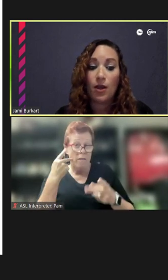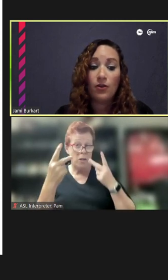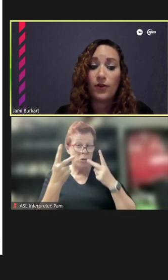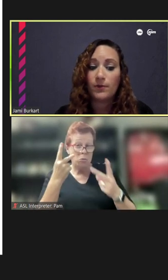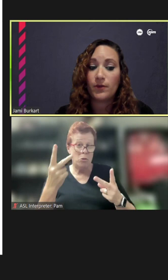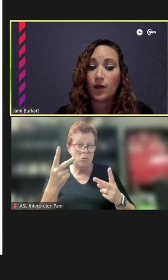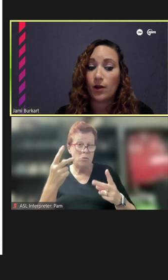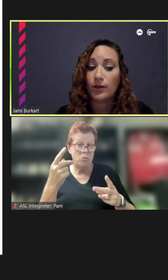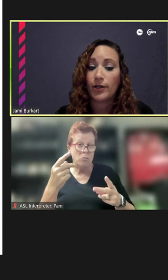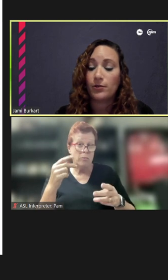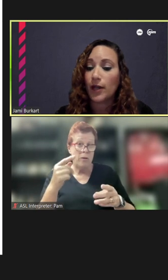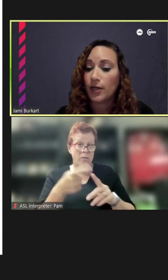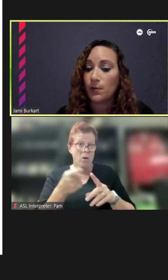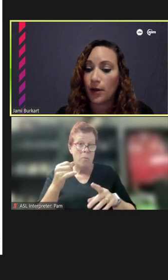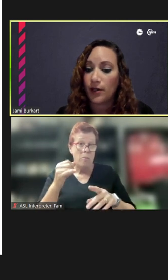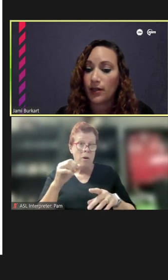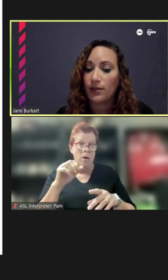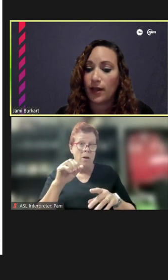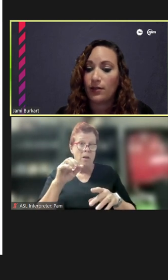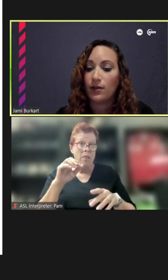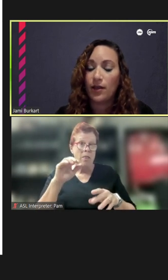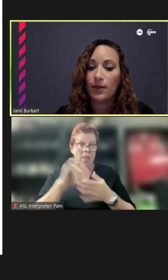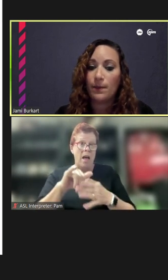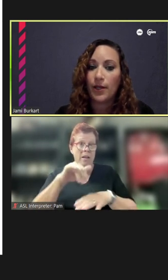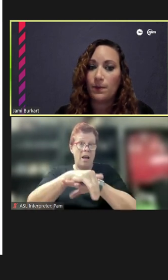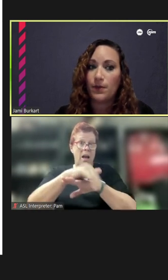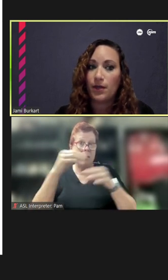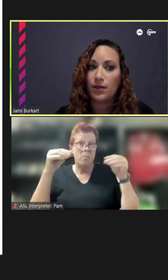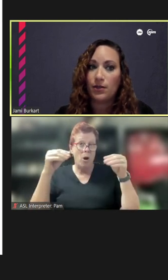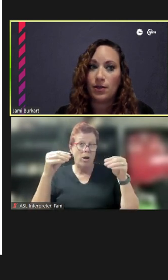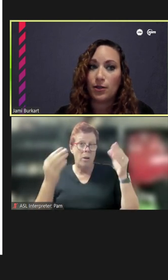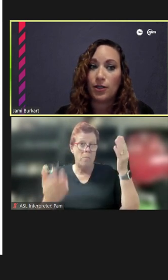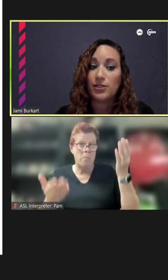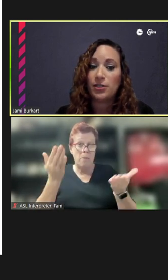from the Argyle Night Market that that might be a good idea